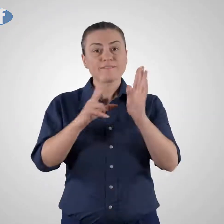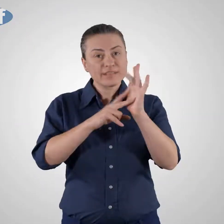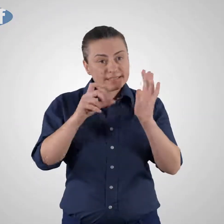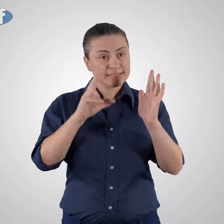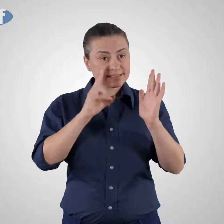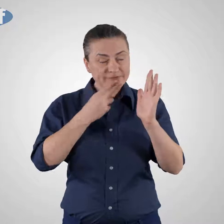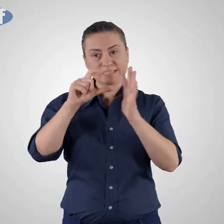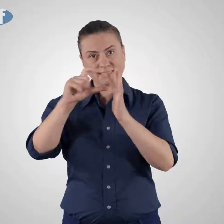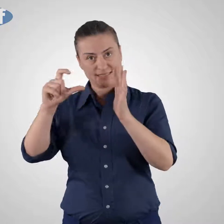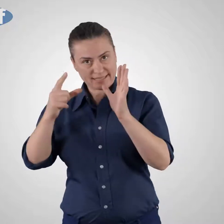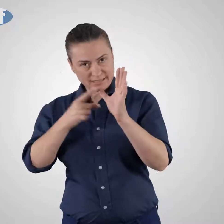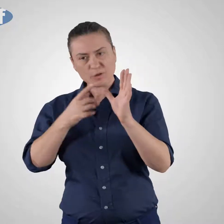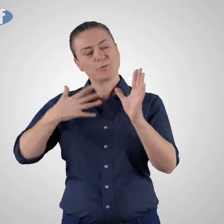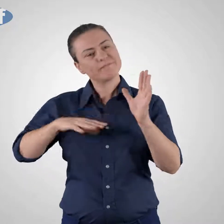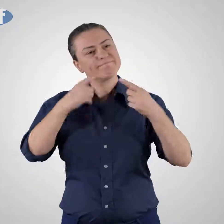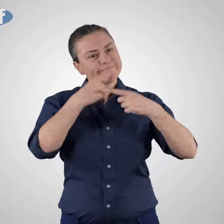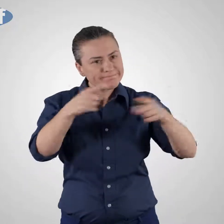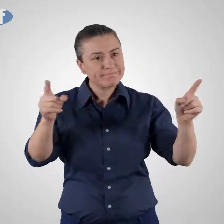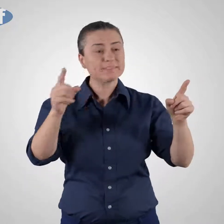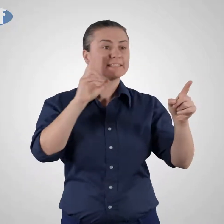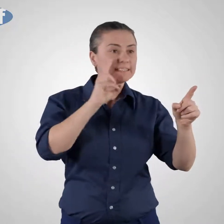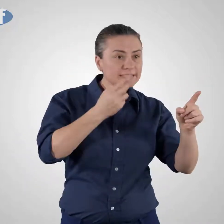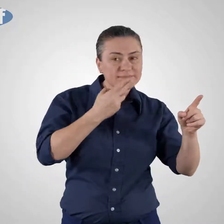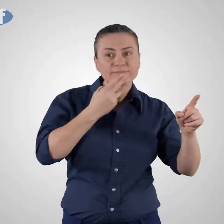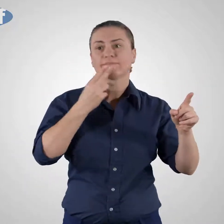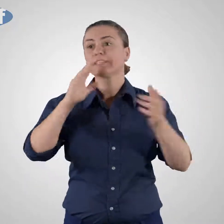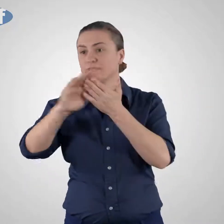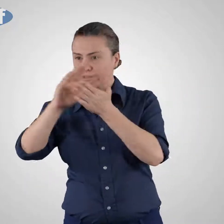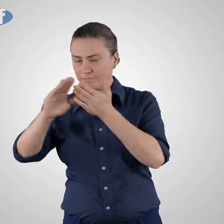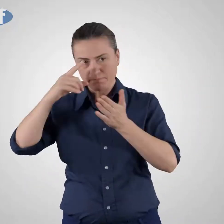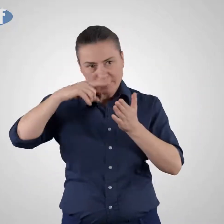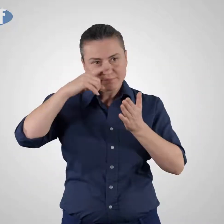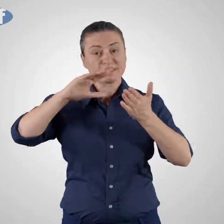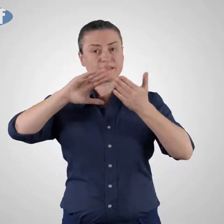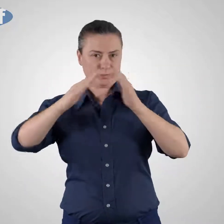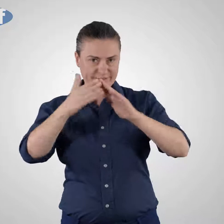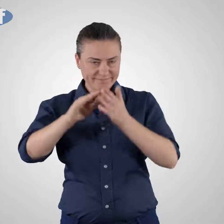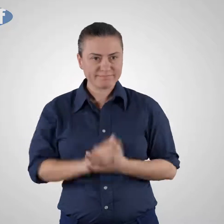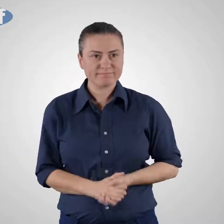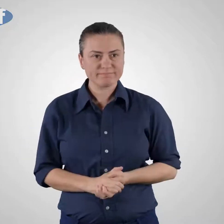Vicdeaf and Deaf Children Australia have an update for the Deaf and hard of hearing community